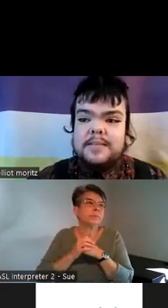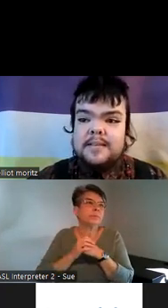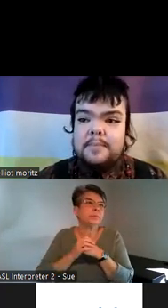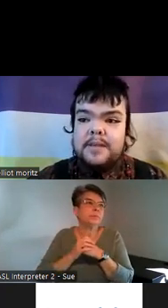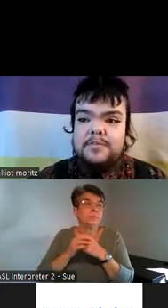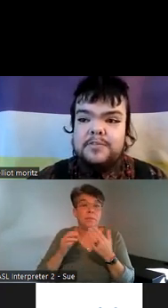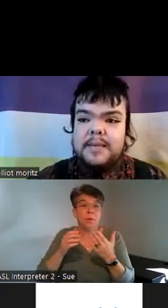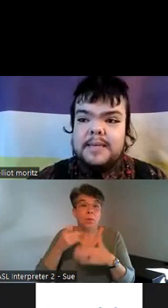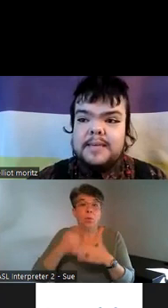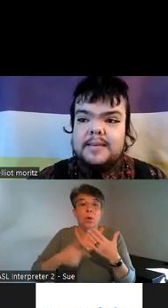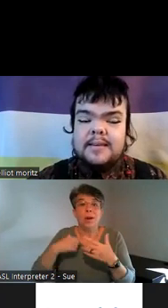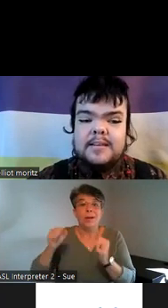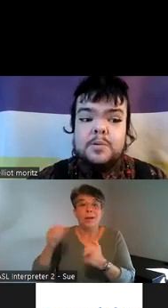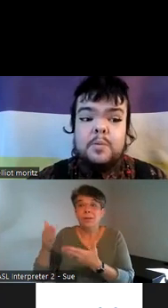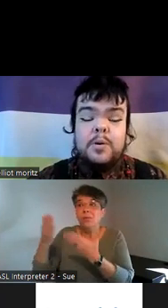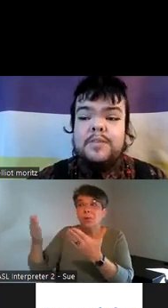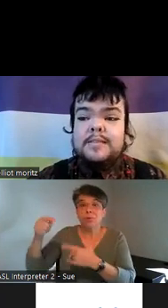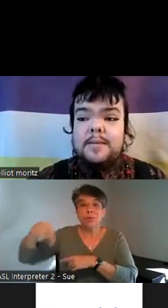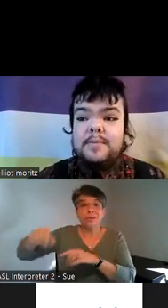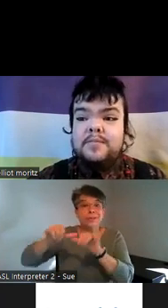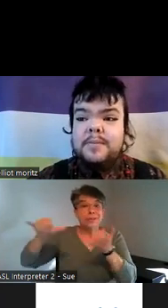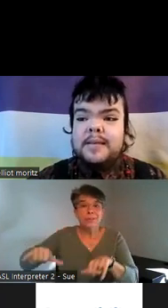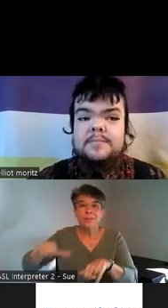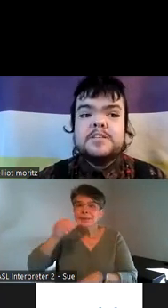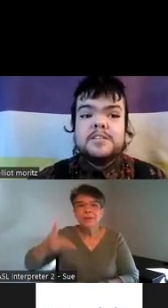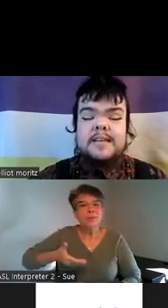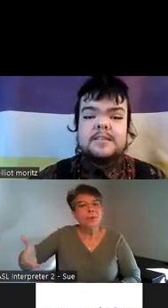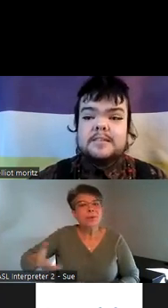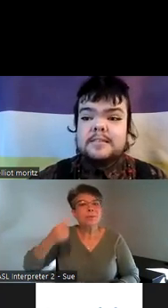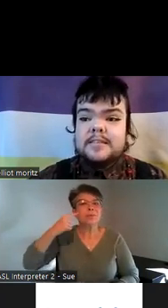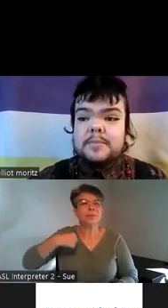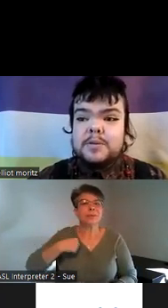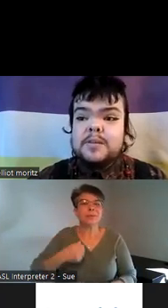that's not built for me to a world that's not built for me especially as somebody who's a